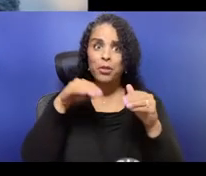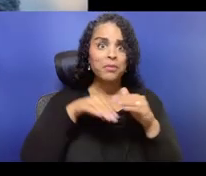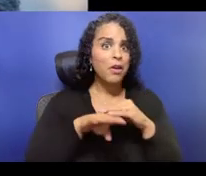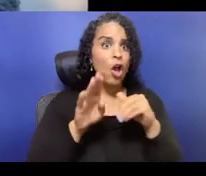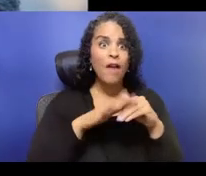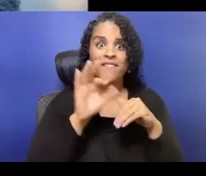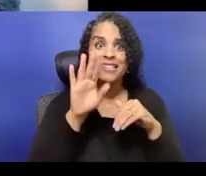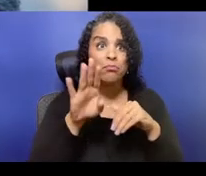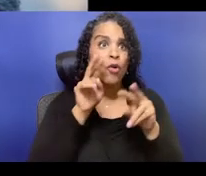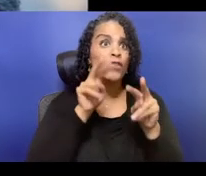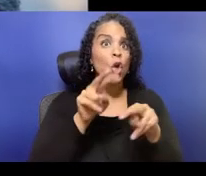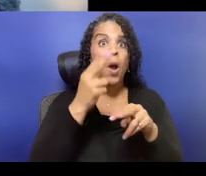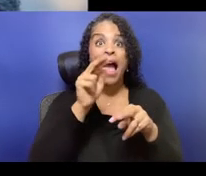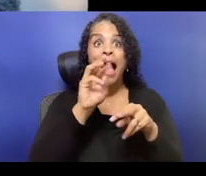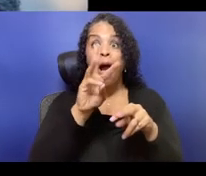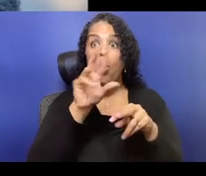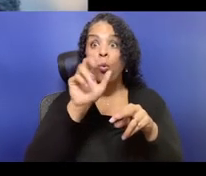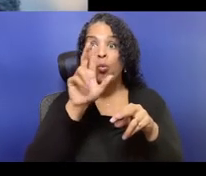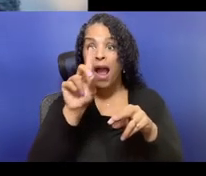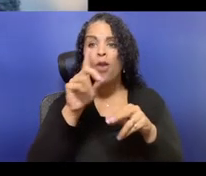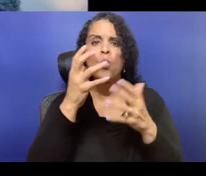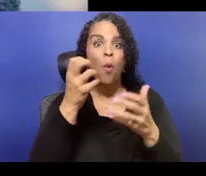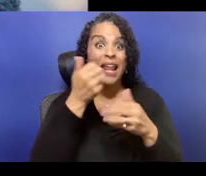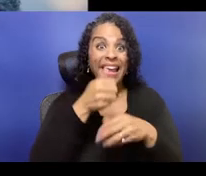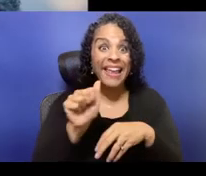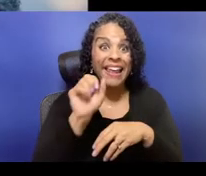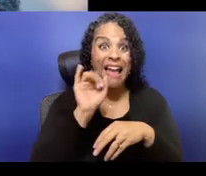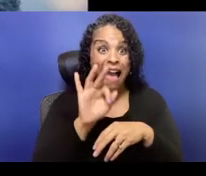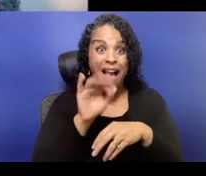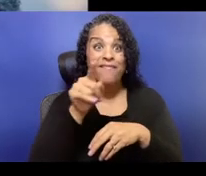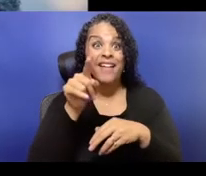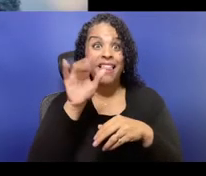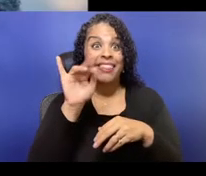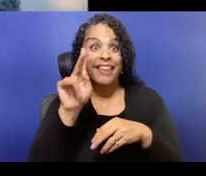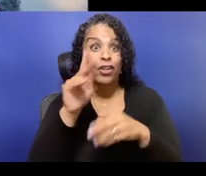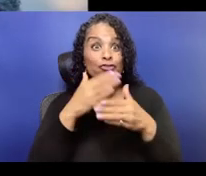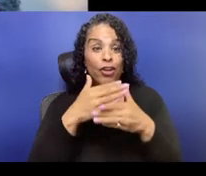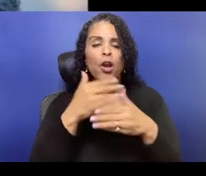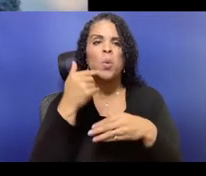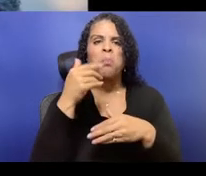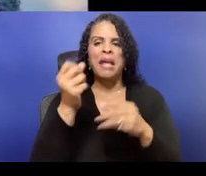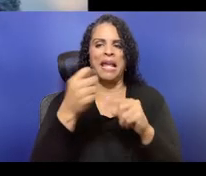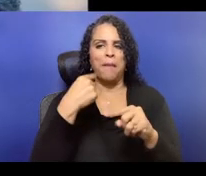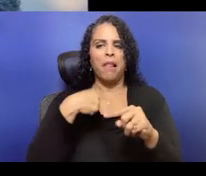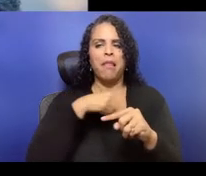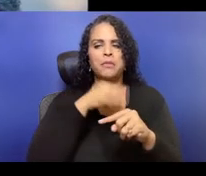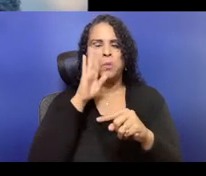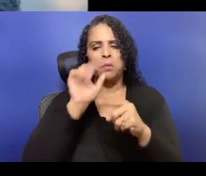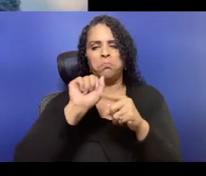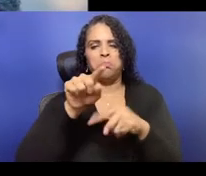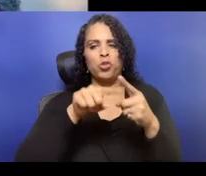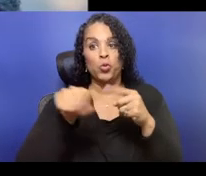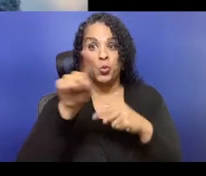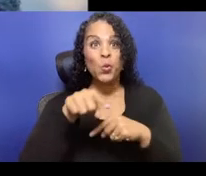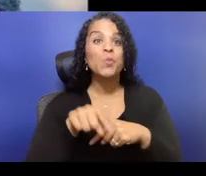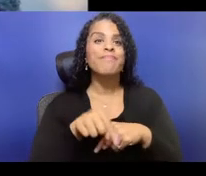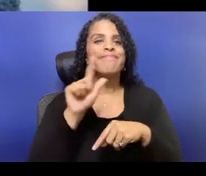My pronouns are she/her/hers. I live on the unceded lands of the Lenape Nation, more specifically, the Nayack peoples